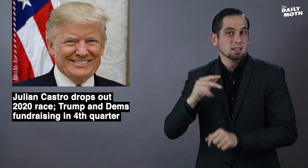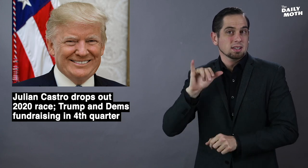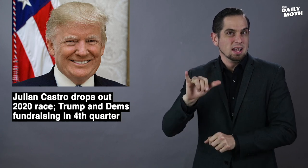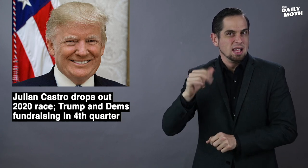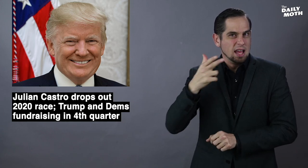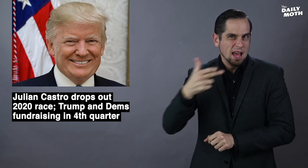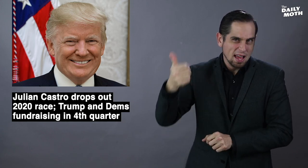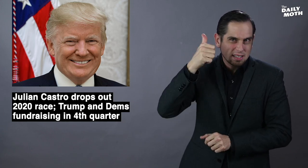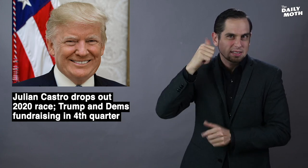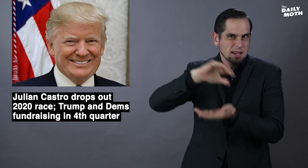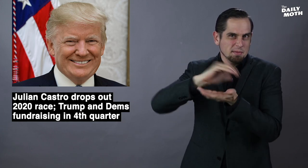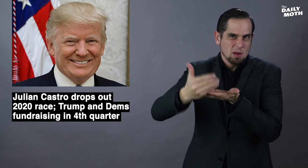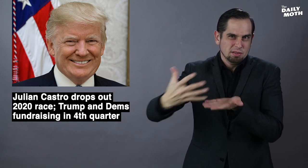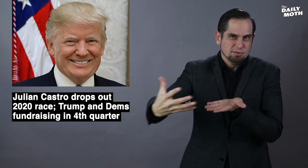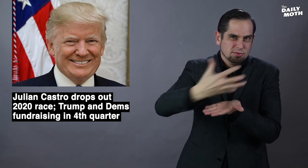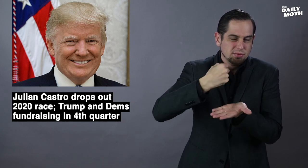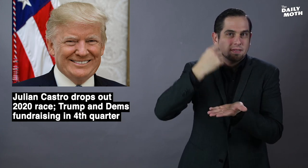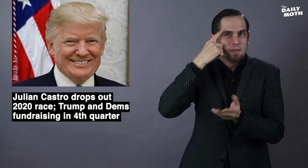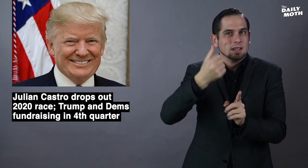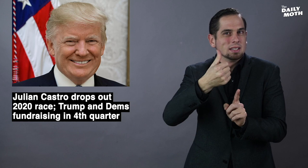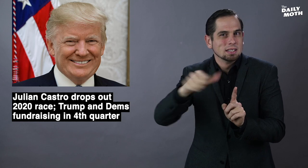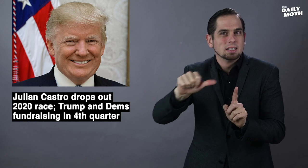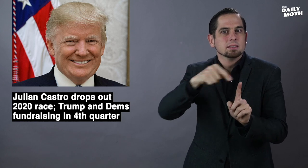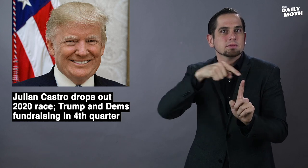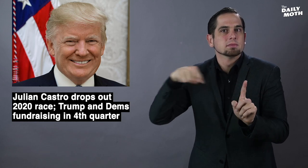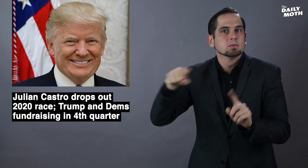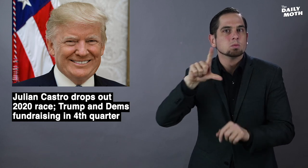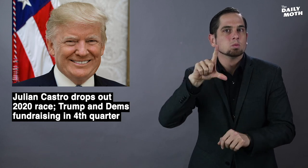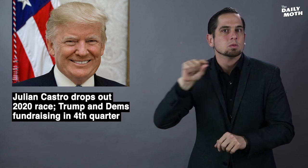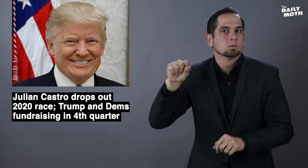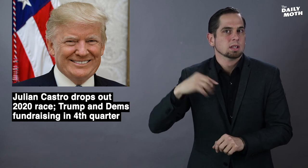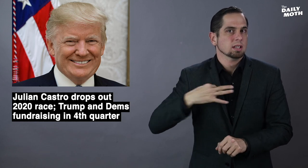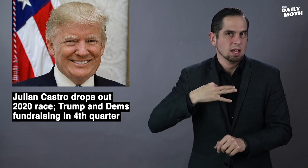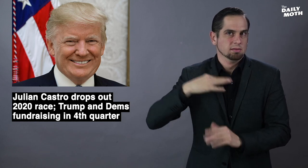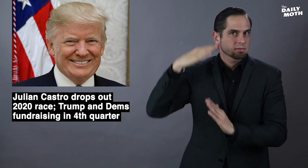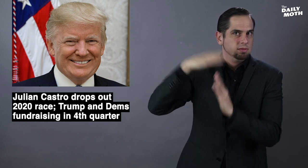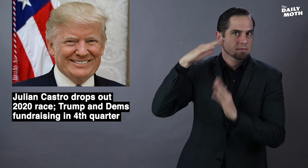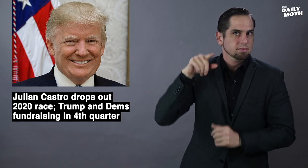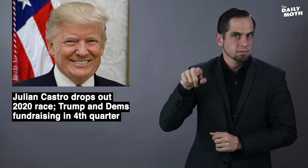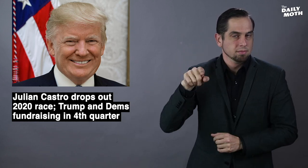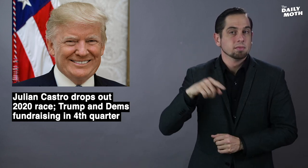It is the highest amount raised for any 2020 candidate and